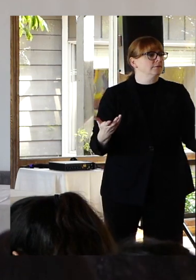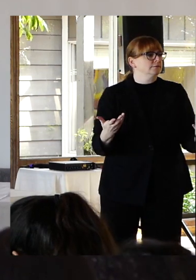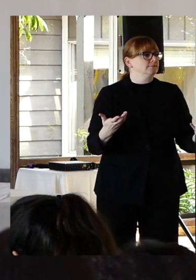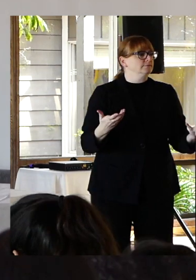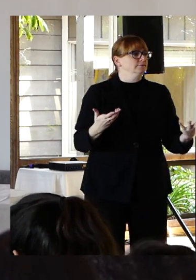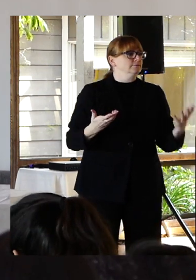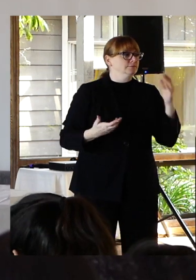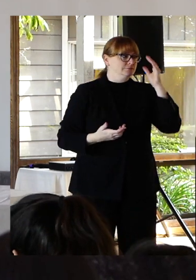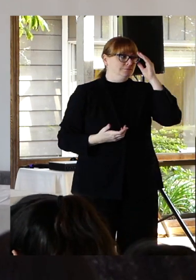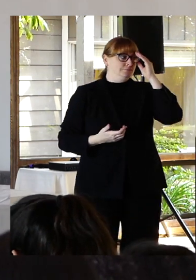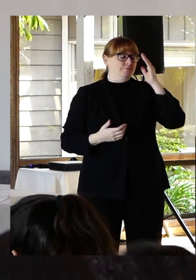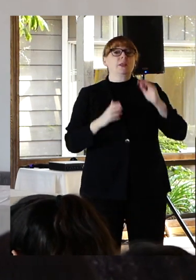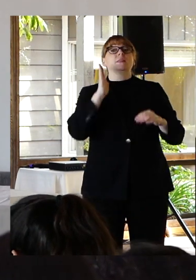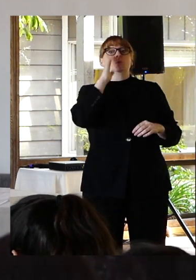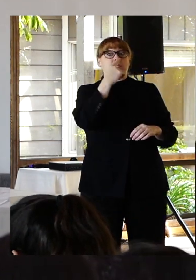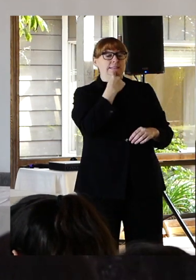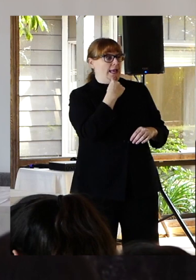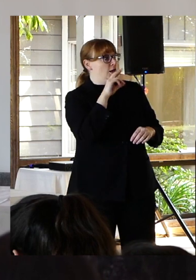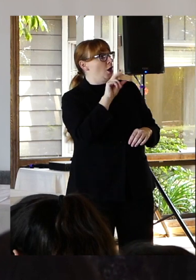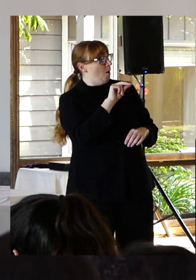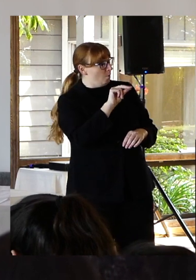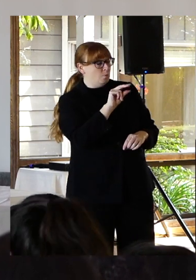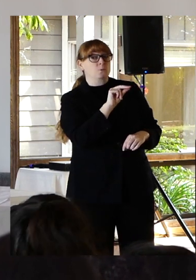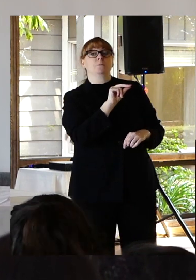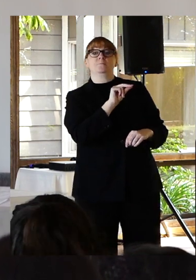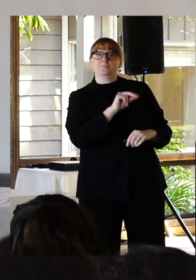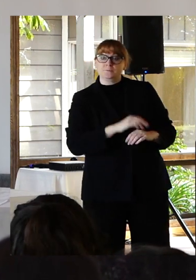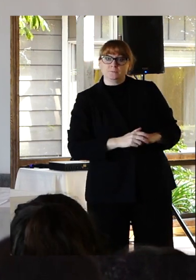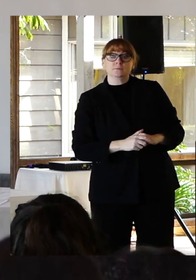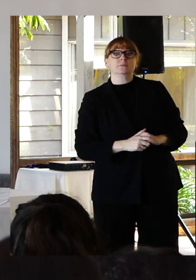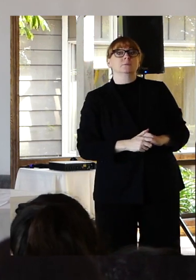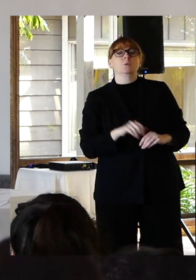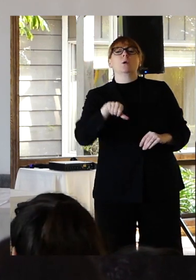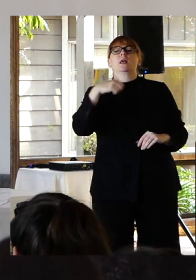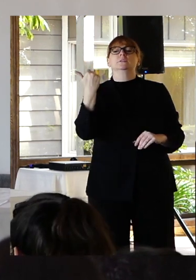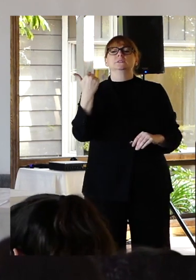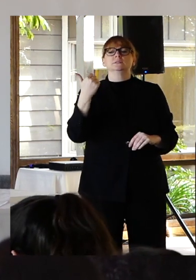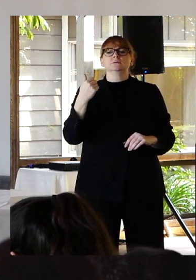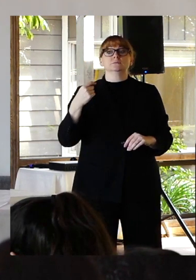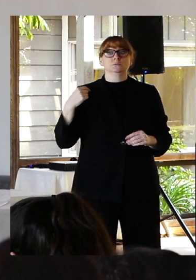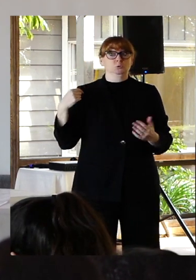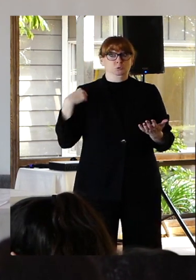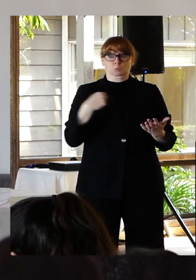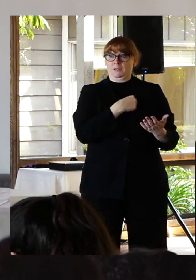They'll say no. Do we feel like we can ask people that honestly Right.